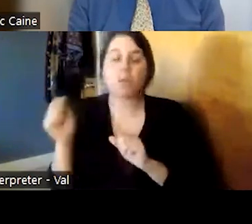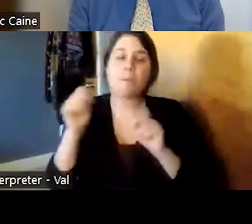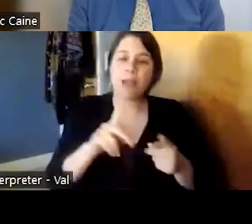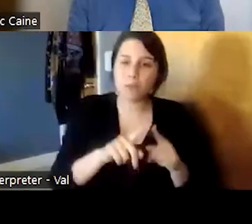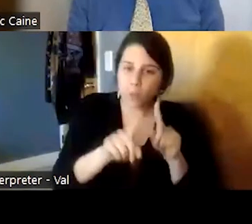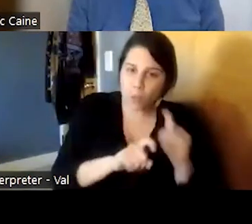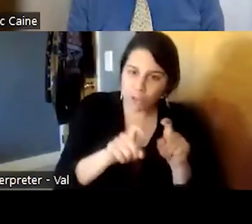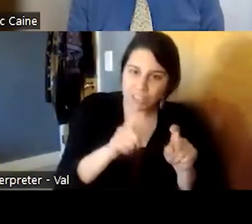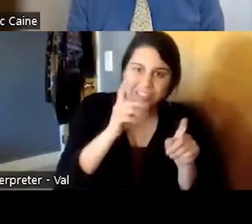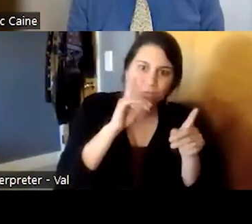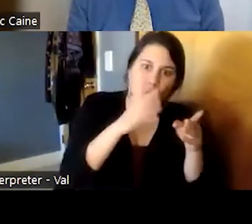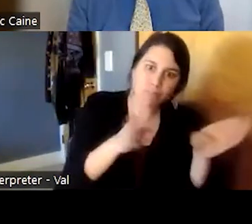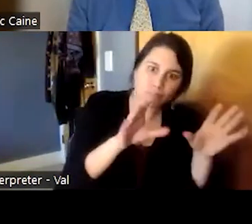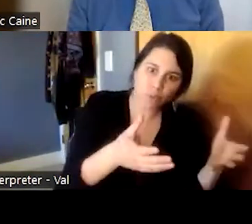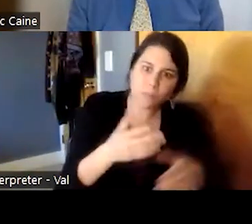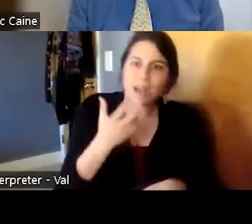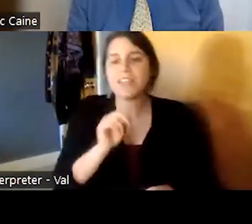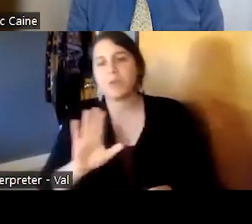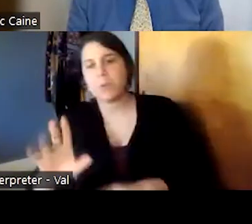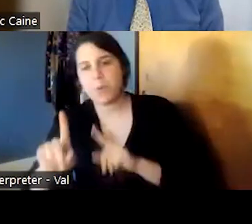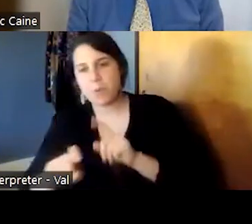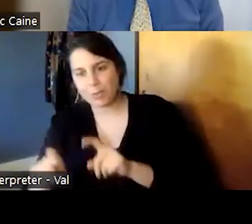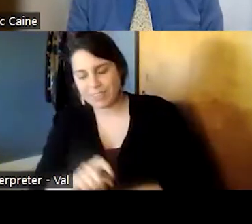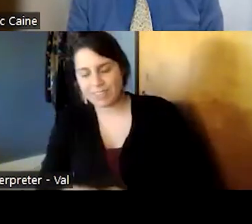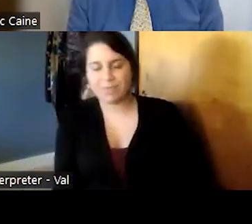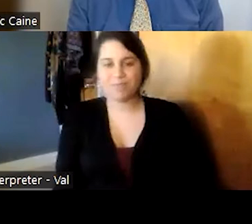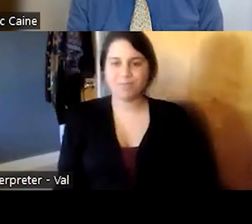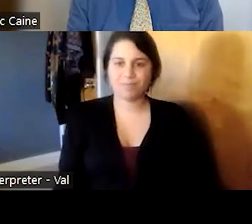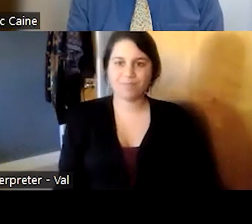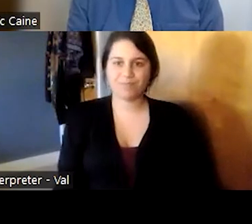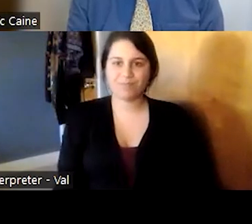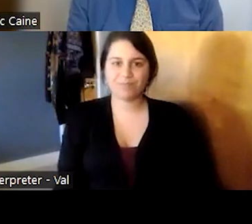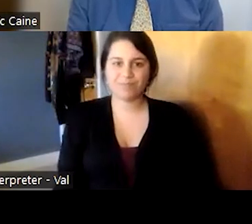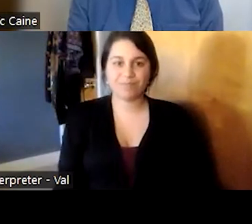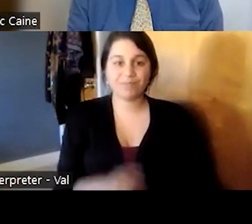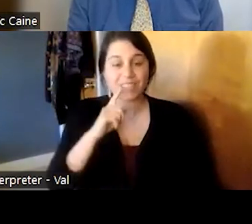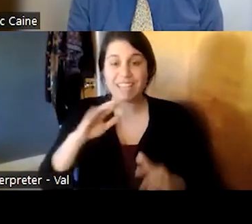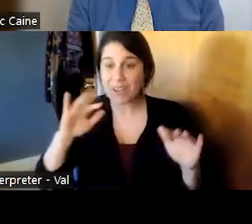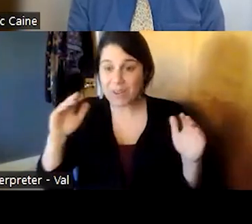and then your questions that you submit so welcome it's great to have you here it's